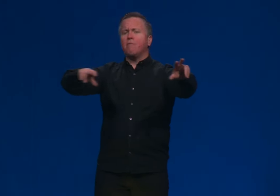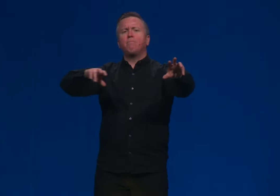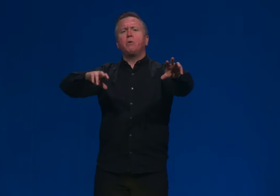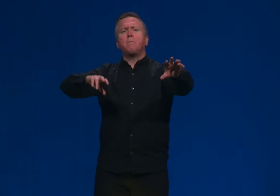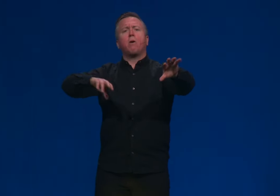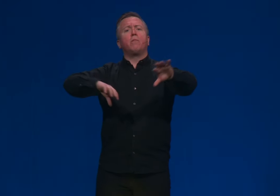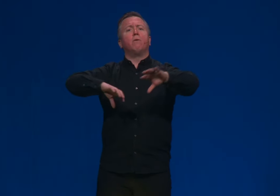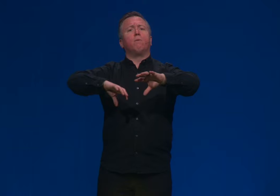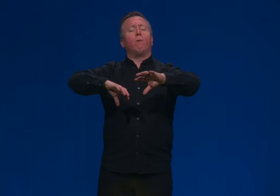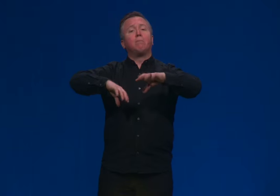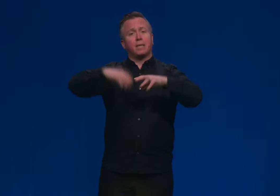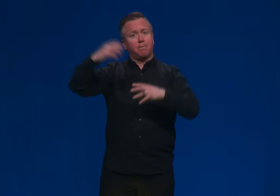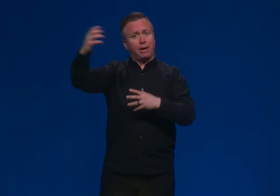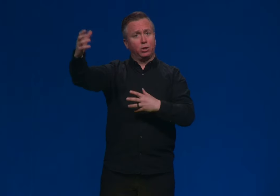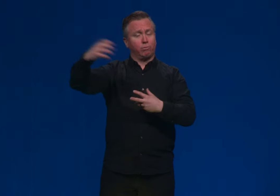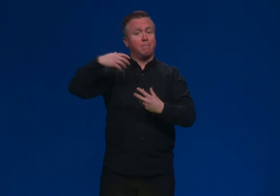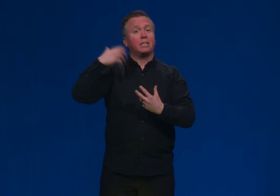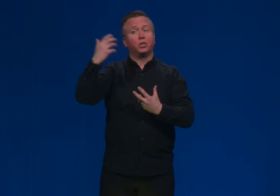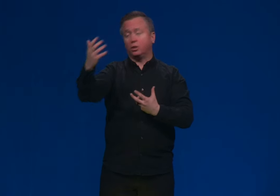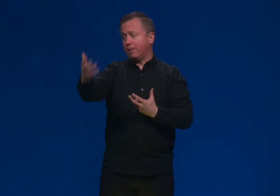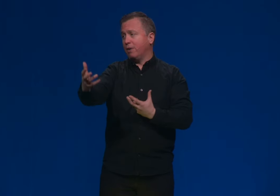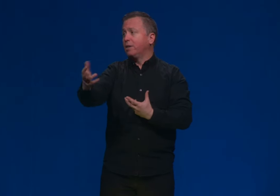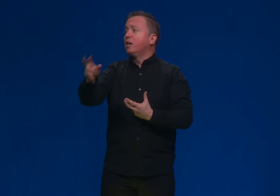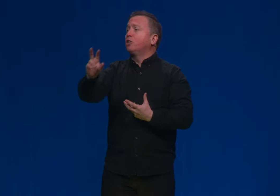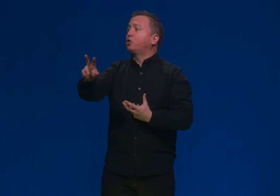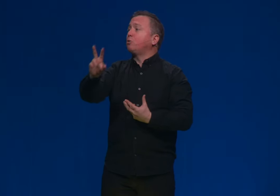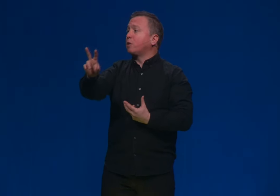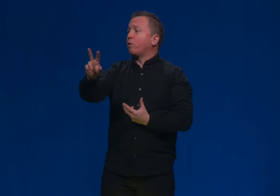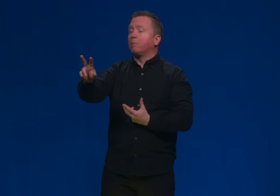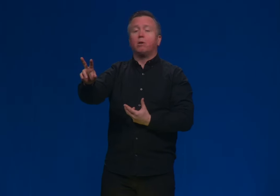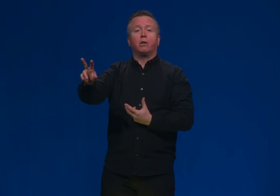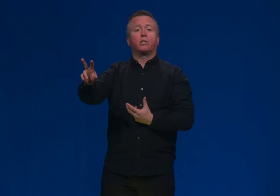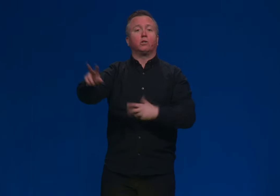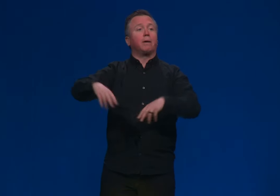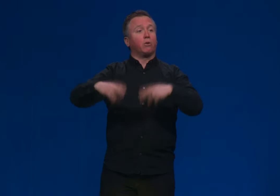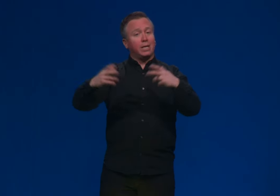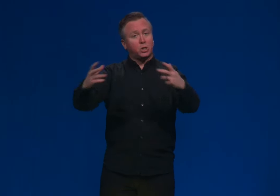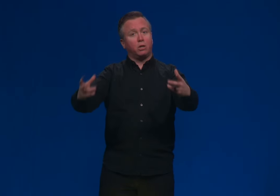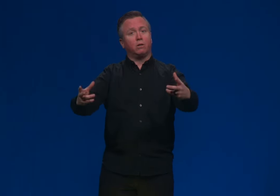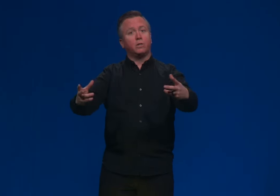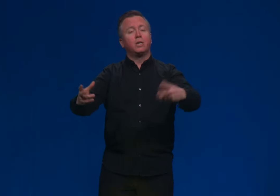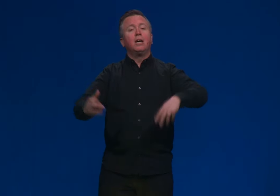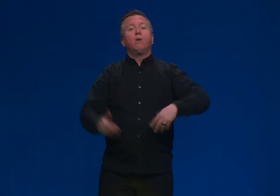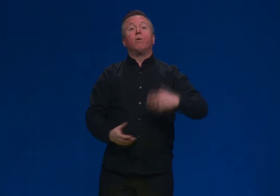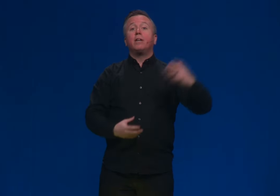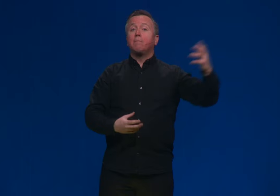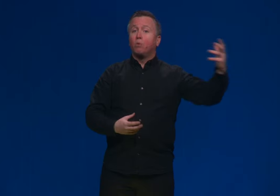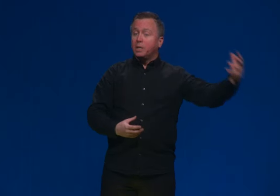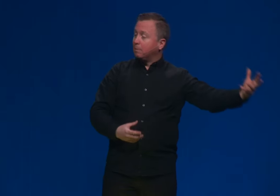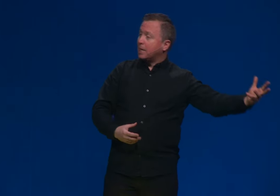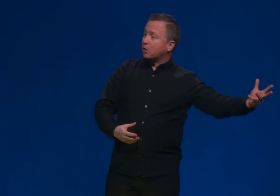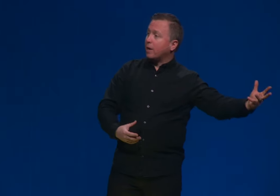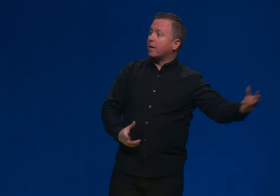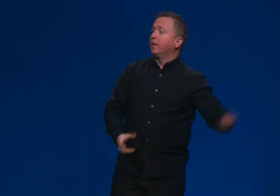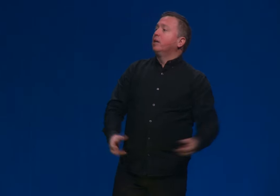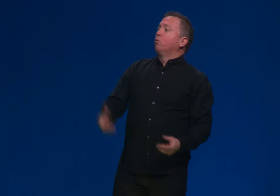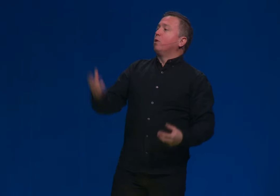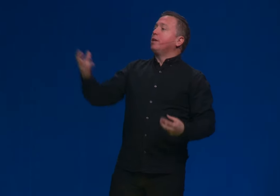I've put on the website page where my message is found. Two incredible articles by great scholars, one named William Lane Craig, one named Two incredible articles by great scholars, one named William Lane Craig, one